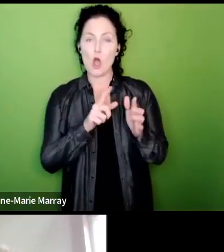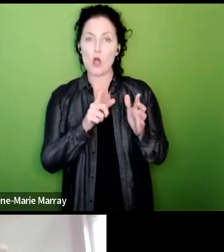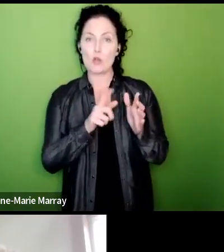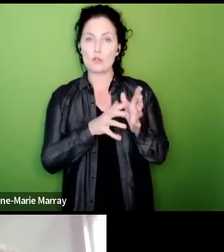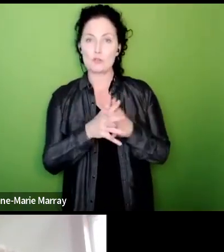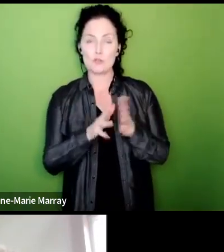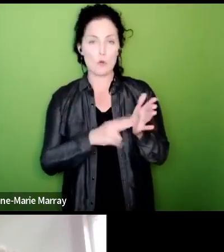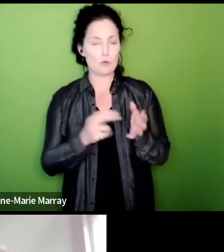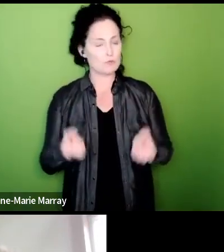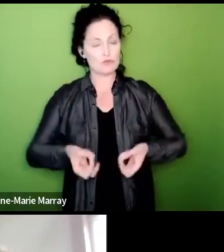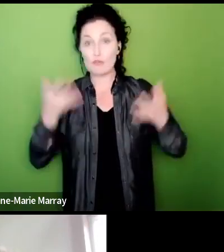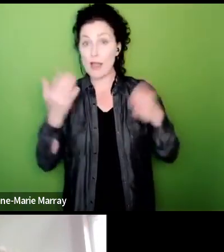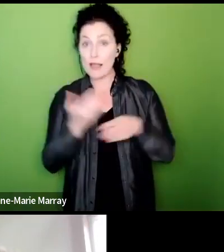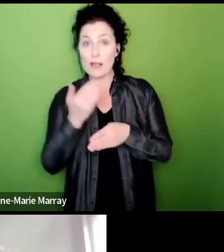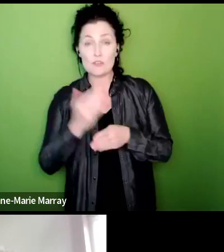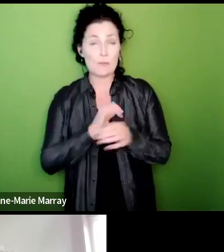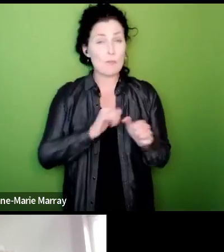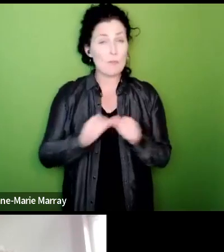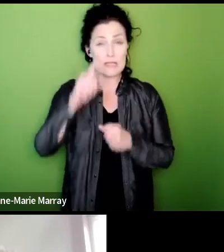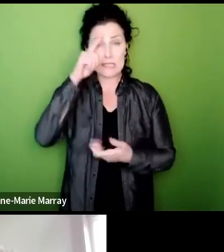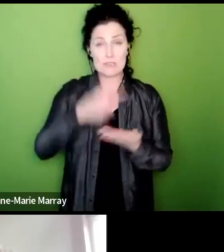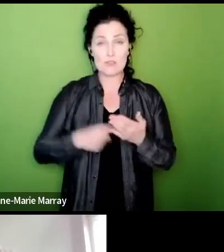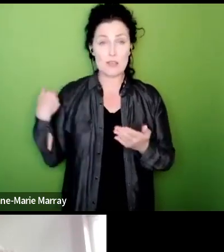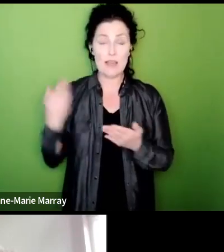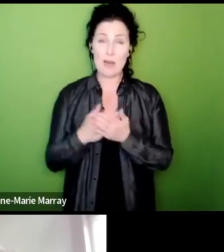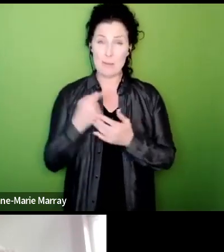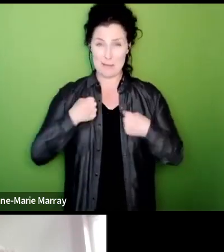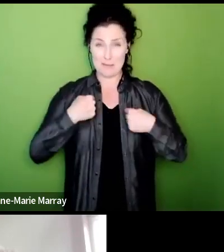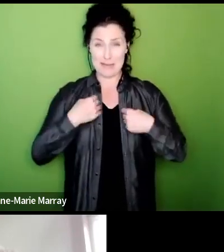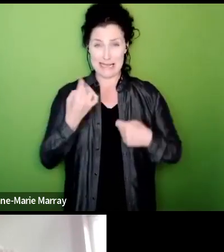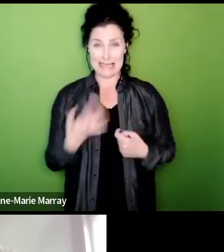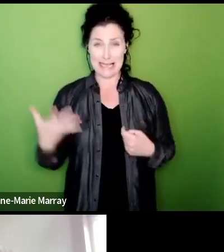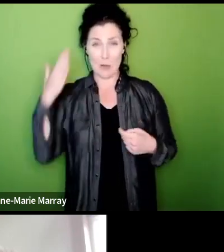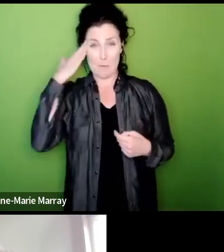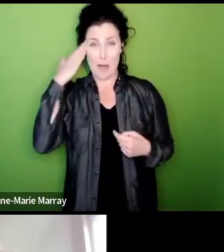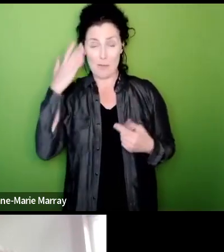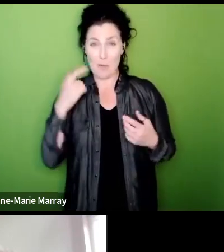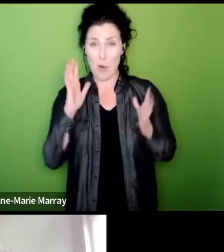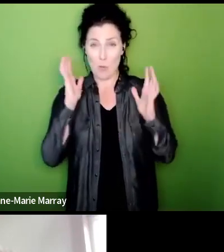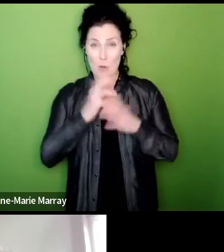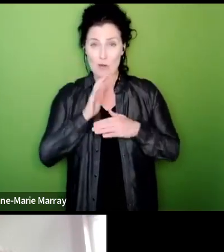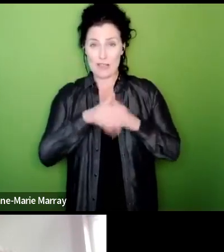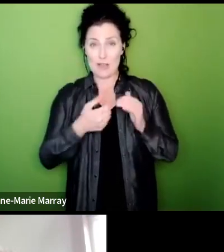best decision ever however as a single mom I'm now worried about the financial consequences and